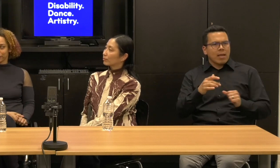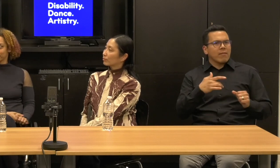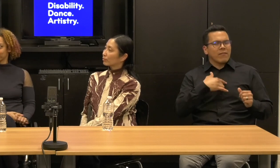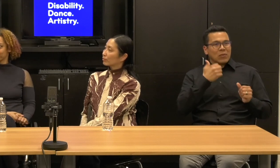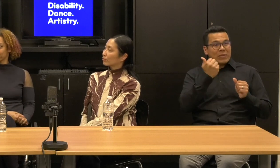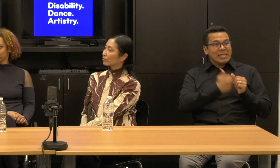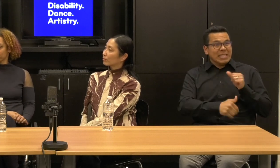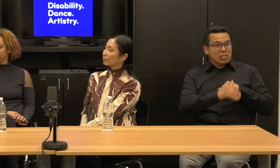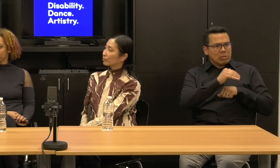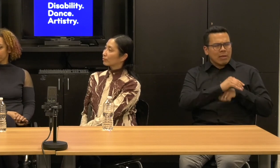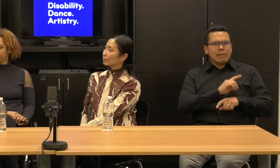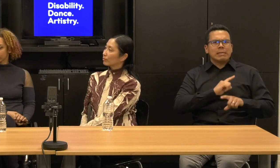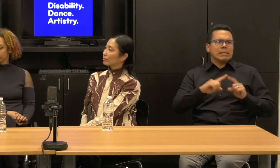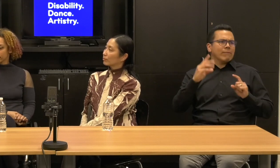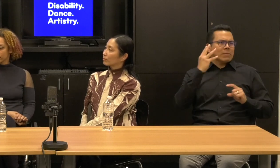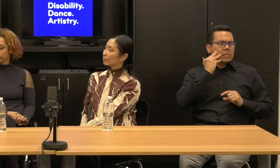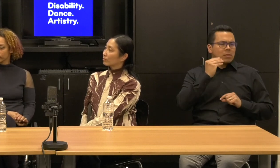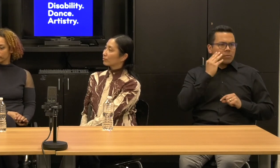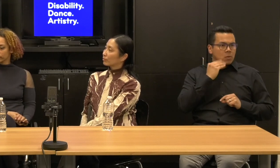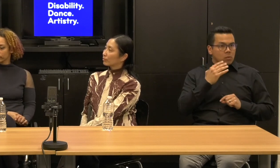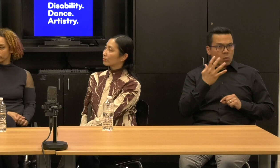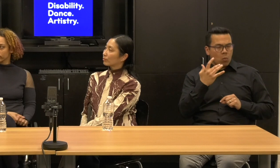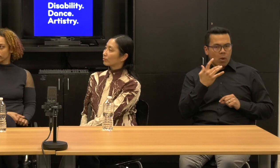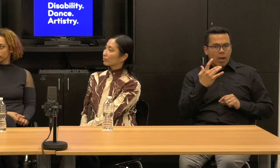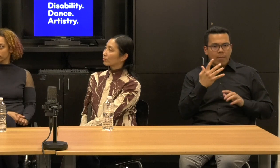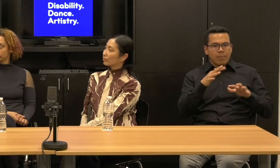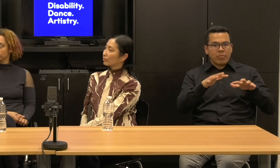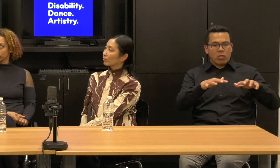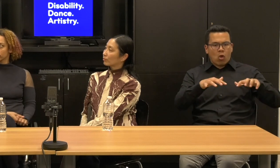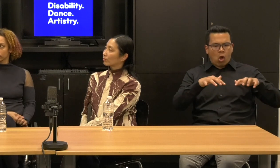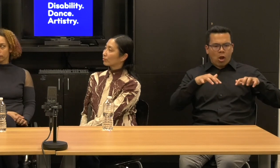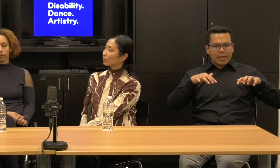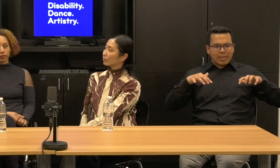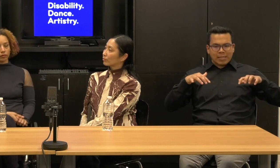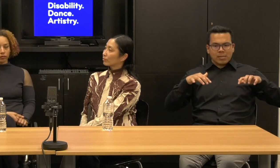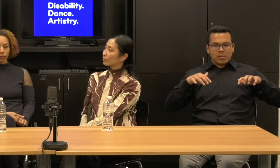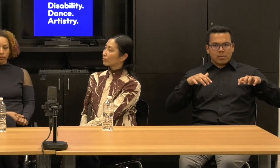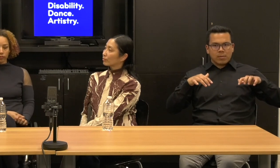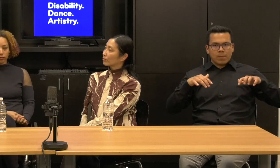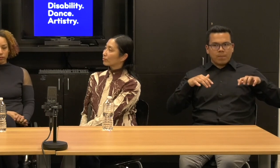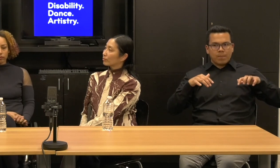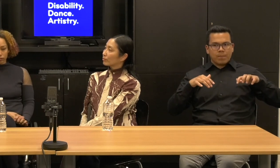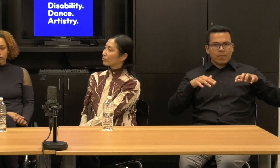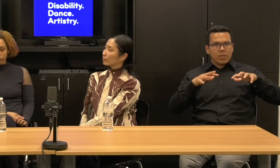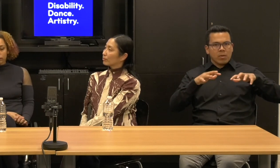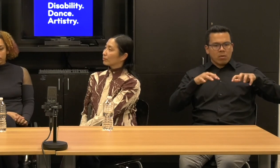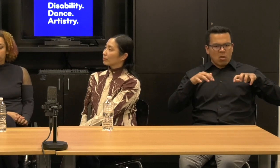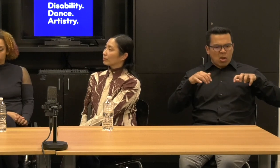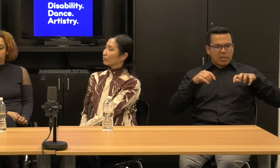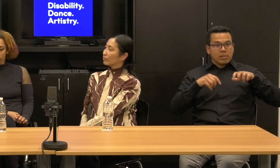were saying that the audience position this singular subject position of the audience members totally decentered, right?